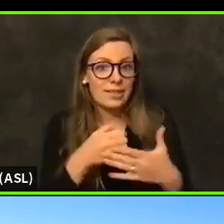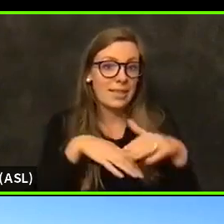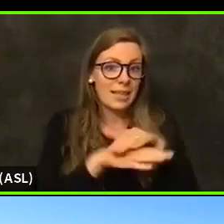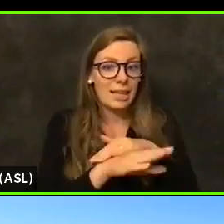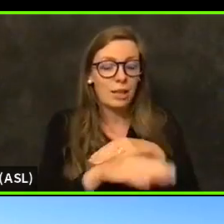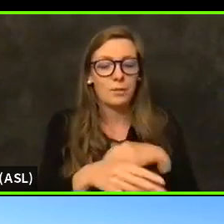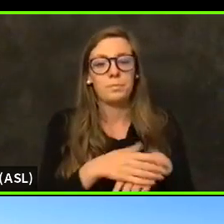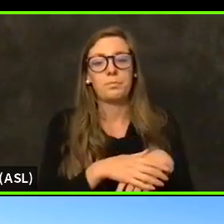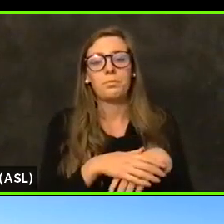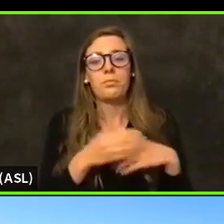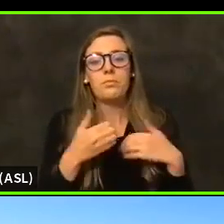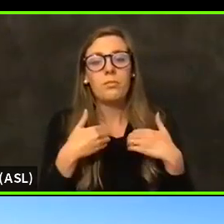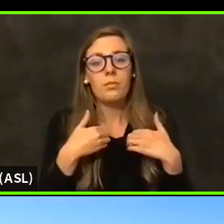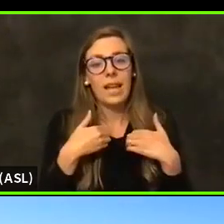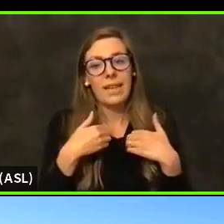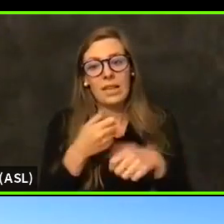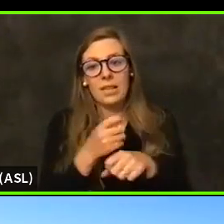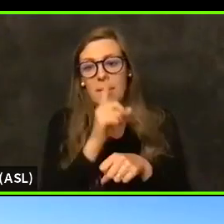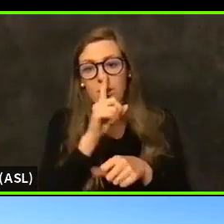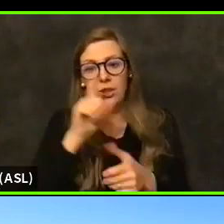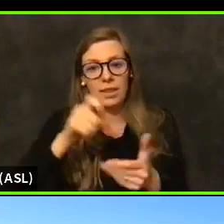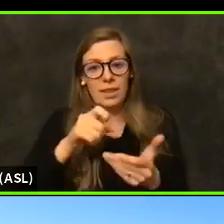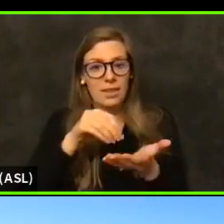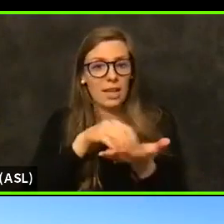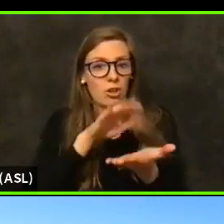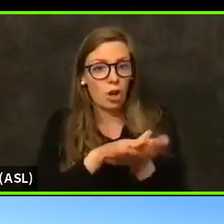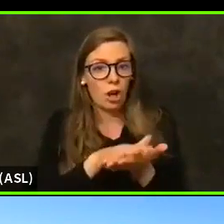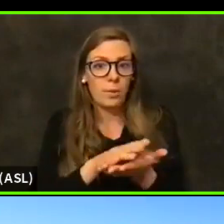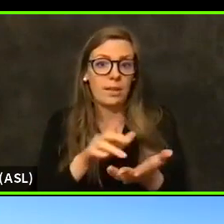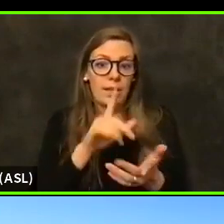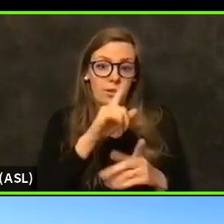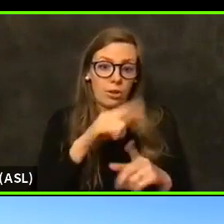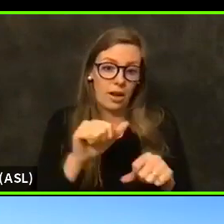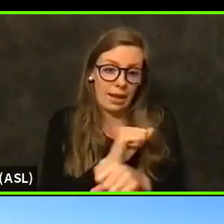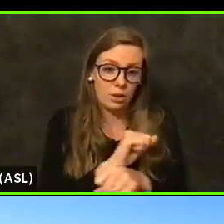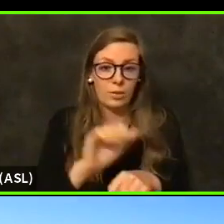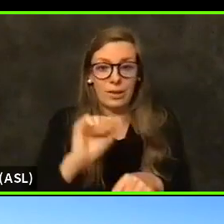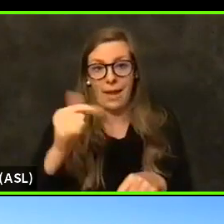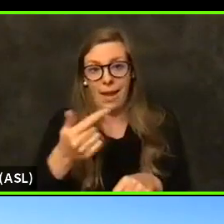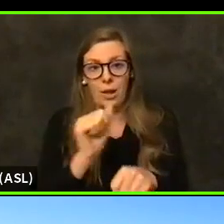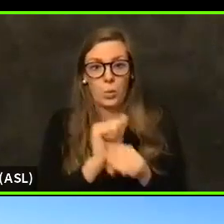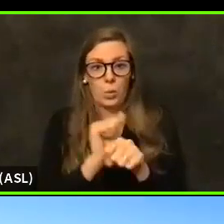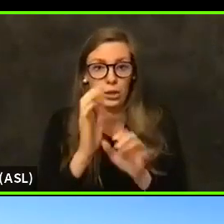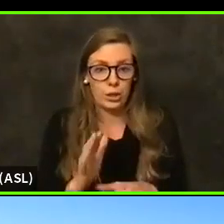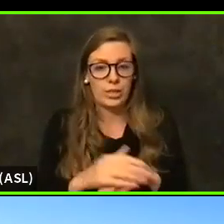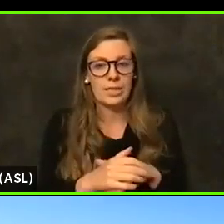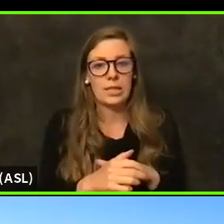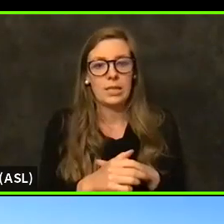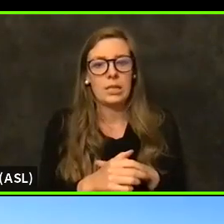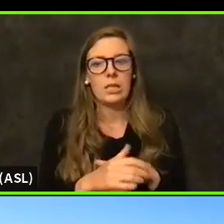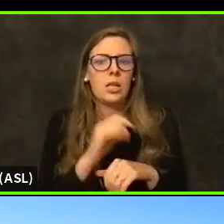necessary documentation to prove that there are other ag workers. I don't mean that in a bad way to keep